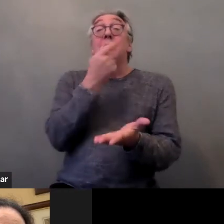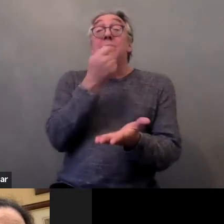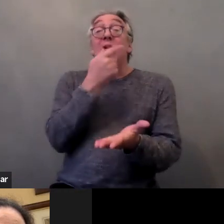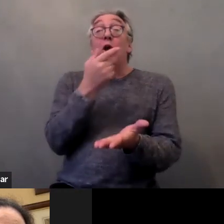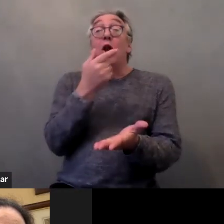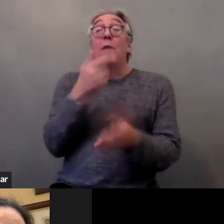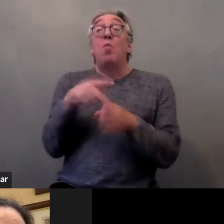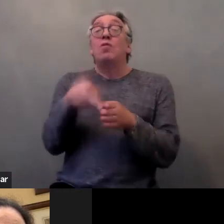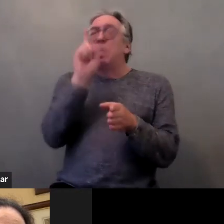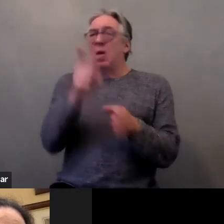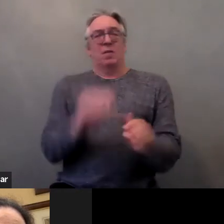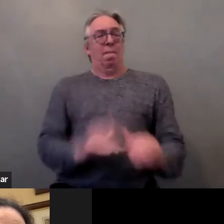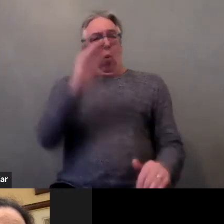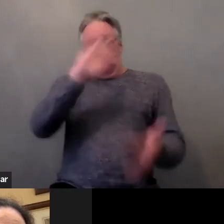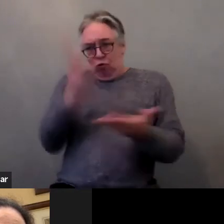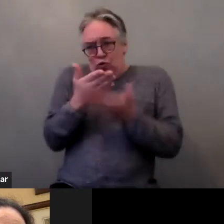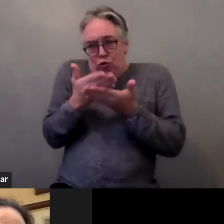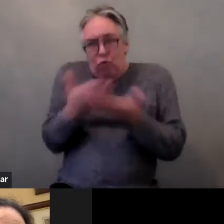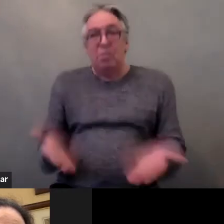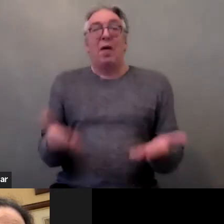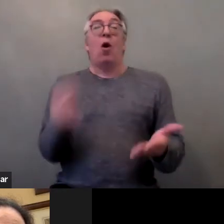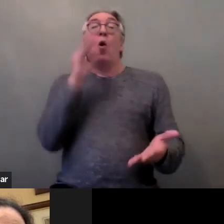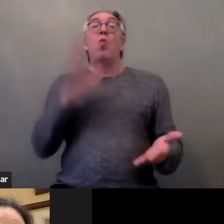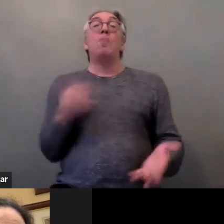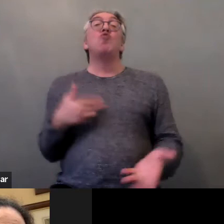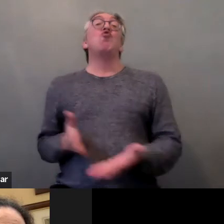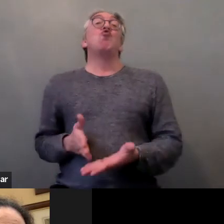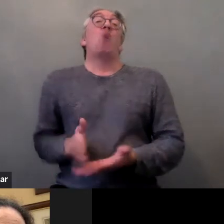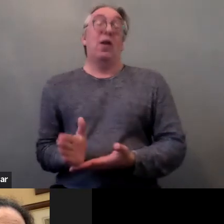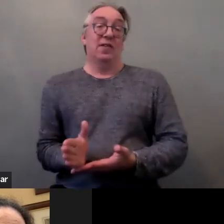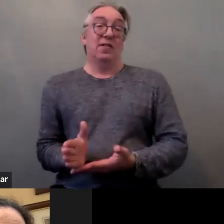in relation to medical procedures like abortion and forced sterilization.